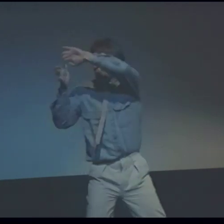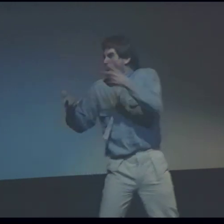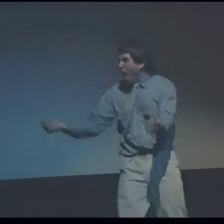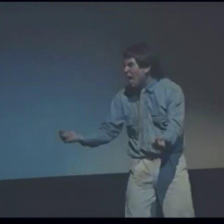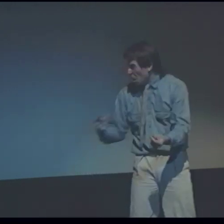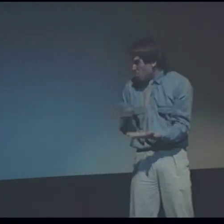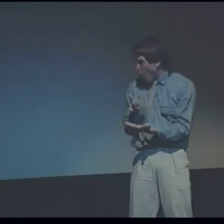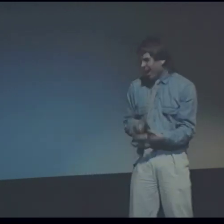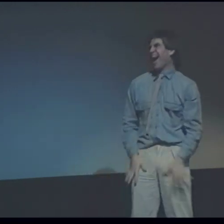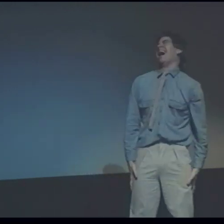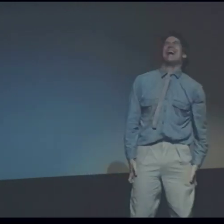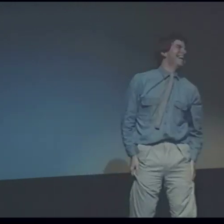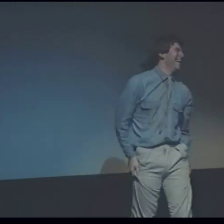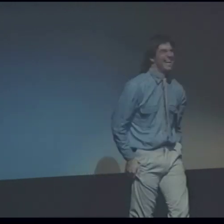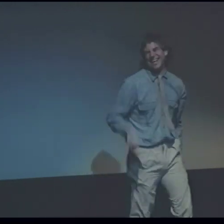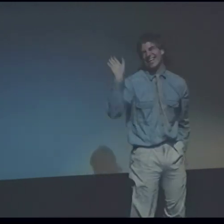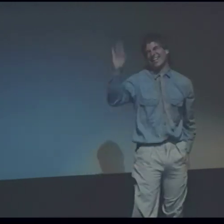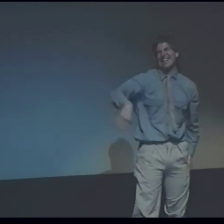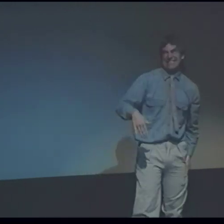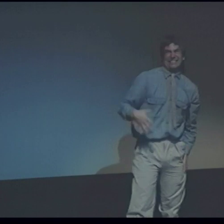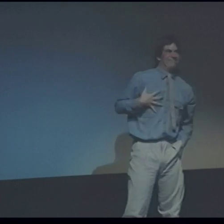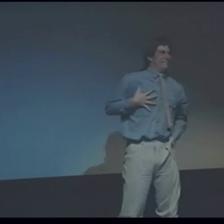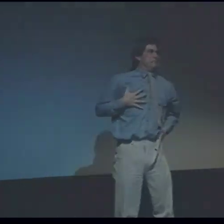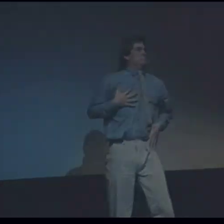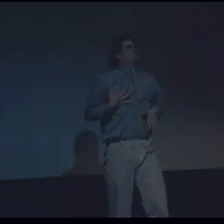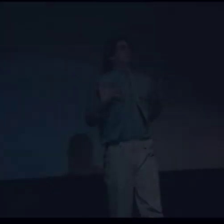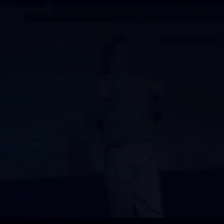"What? Poetry? No!"